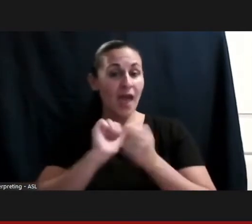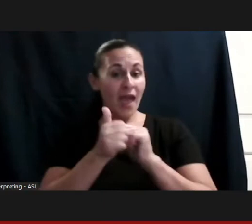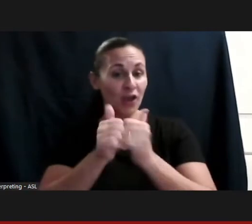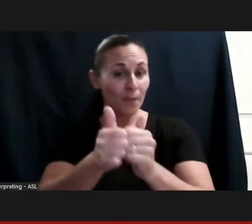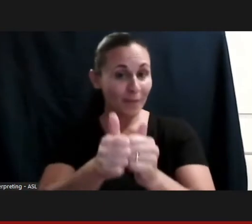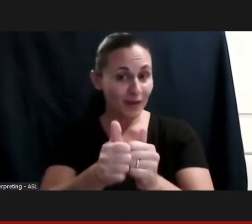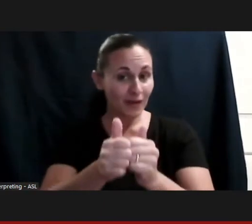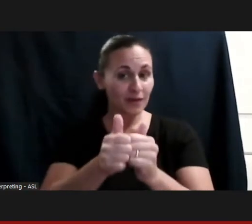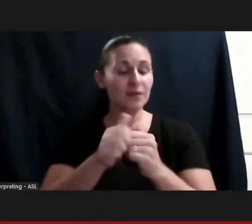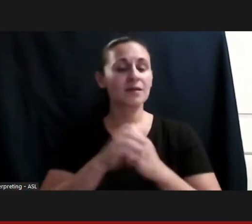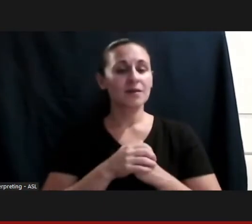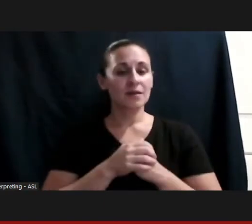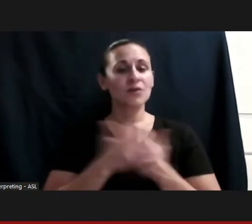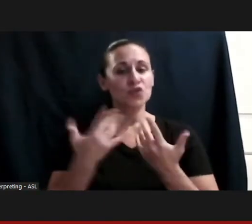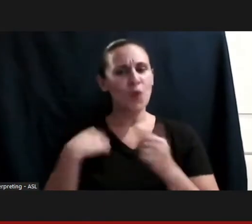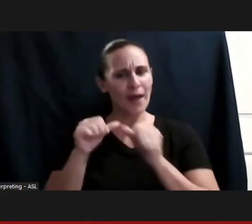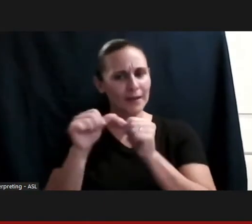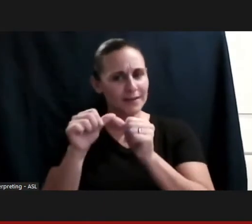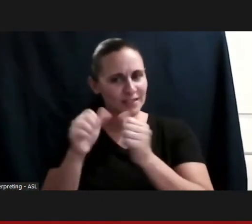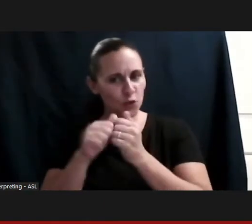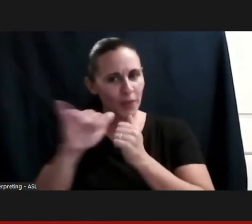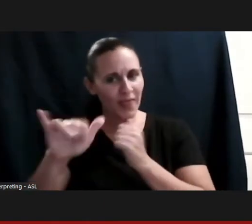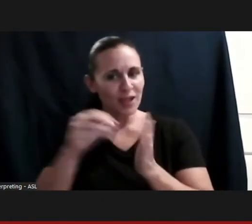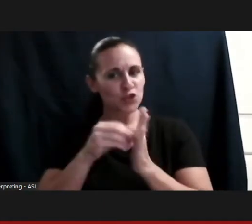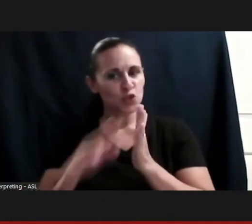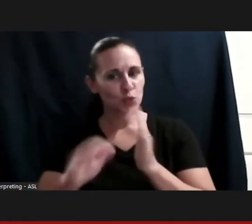stayed on that's sort of student athlete trajectory through med school,